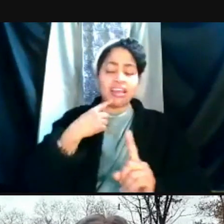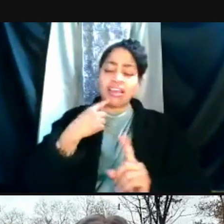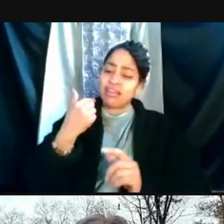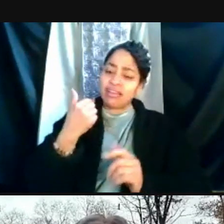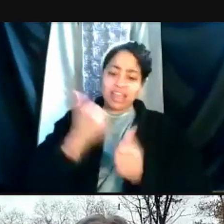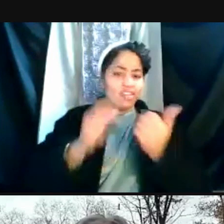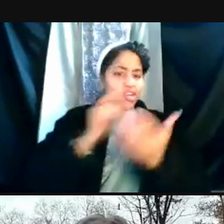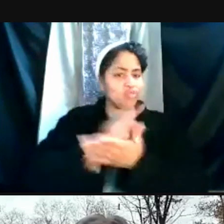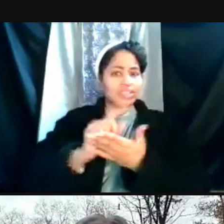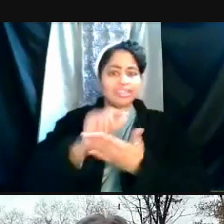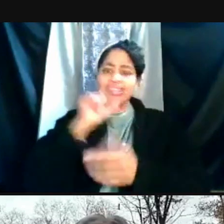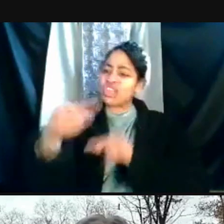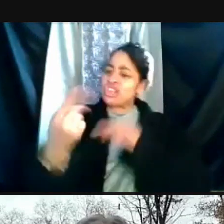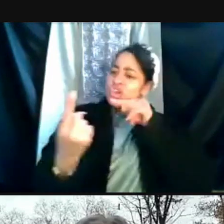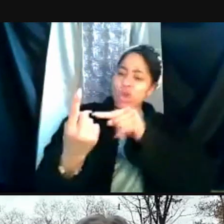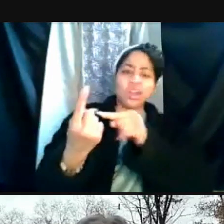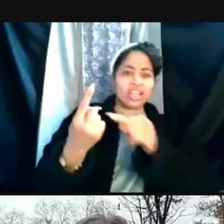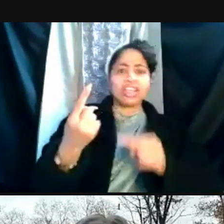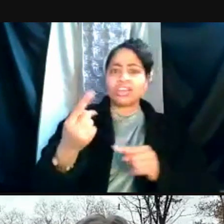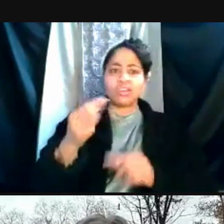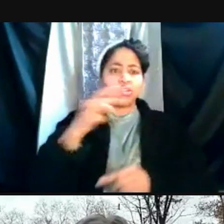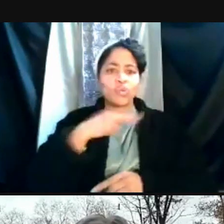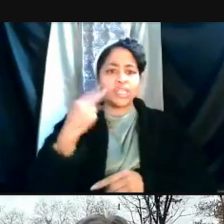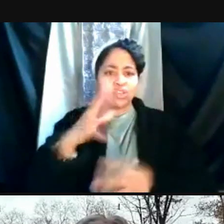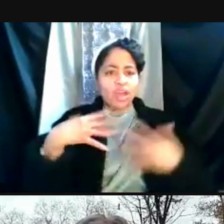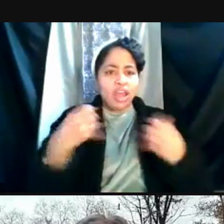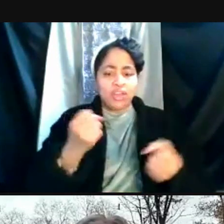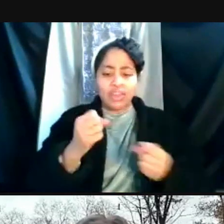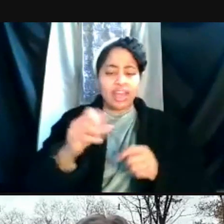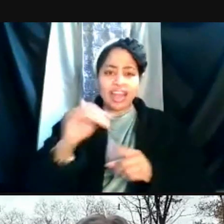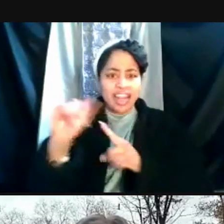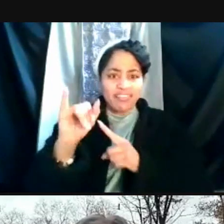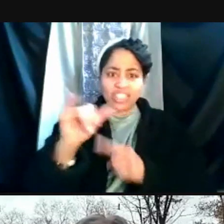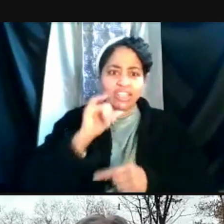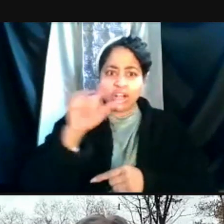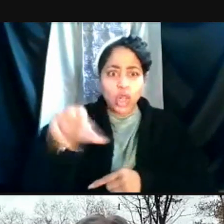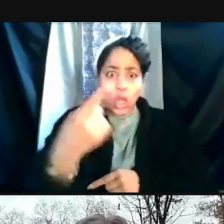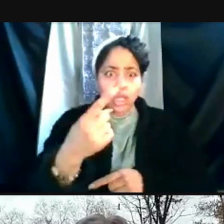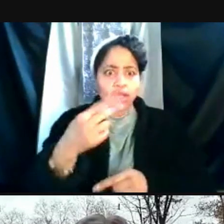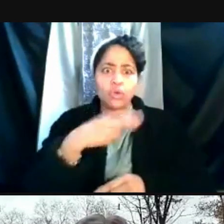to our health, and infection is not the only risk of COVID. The uncertainty is difficult.